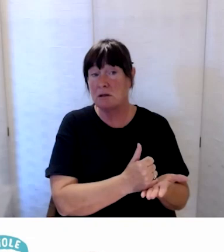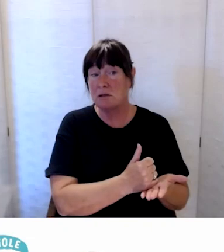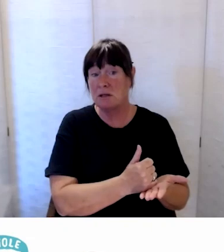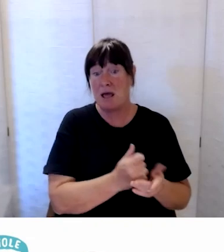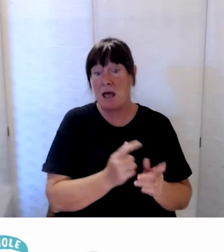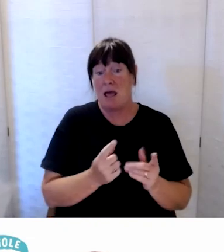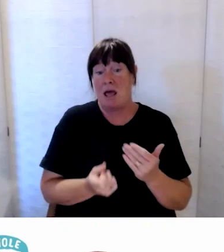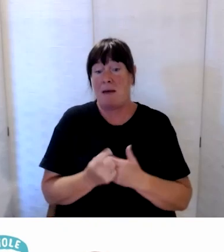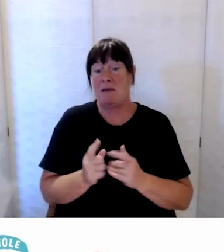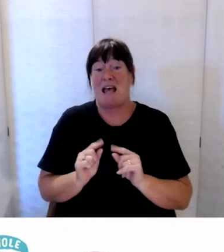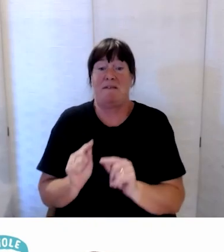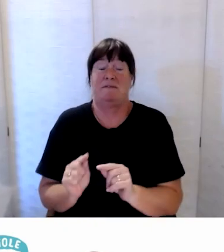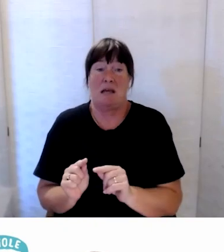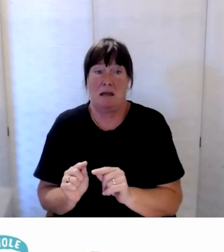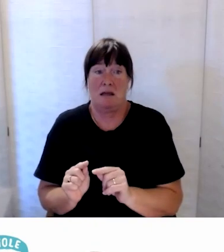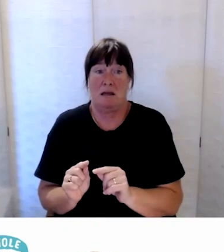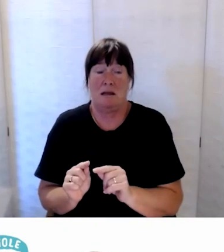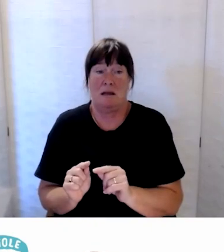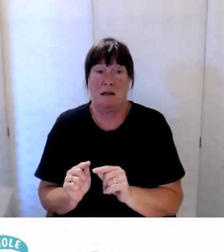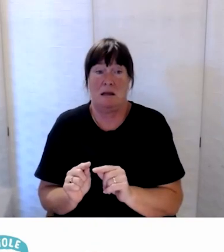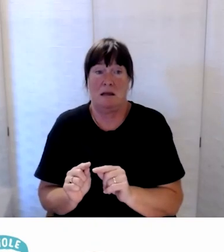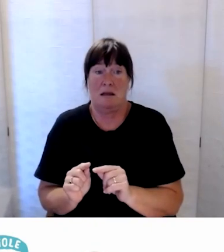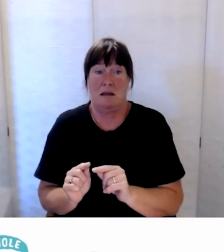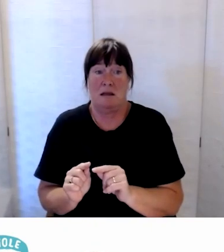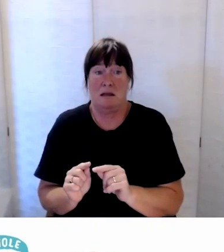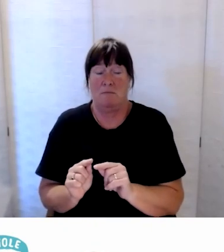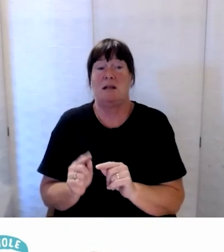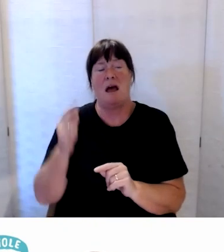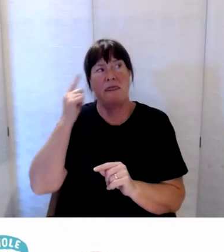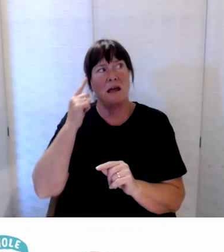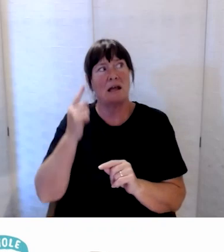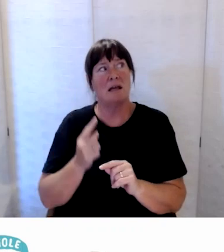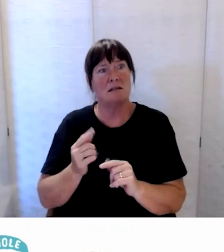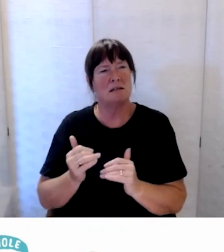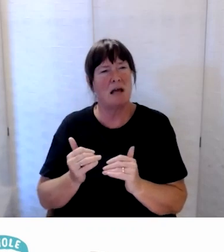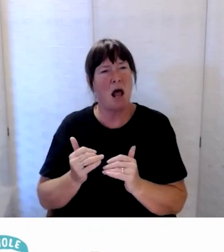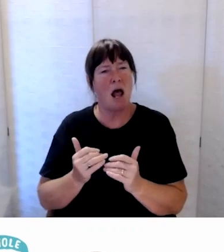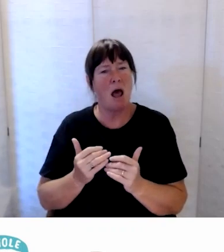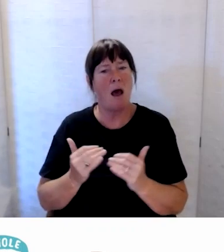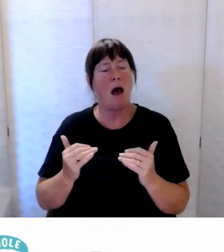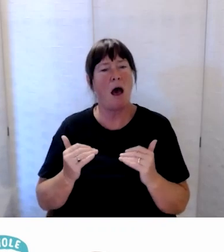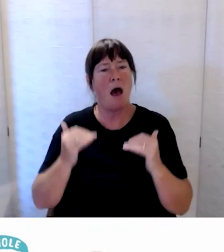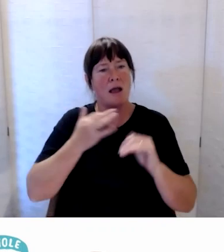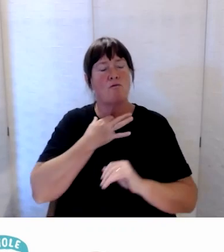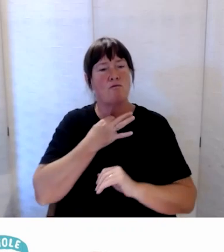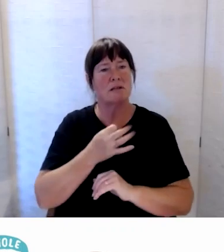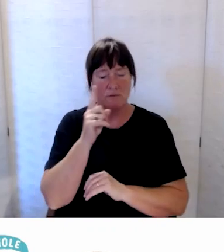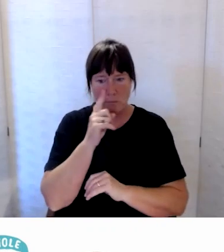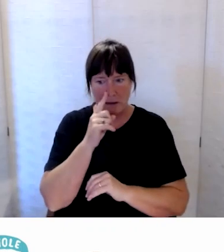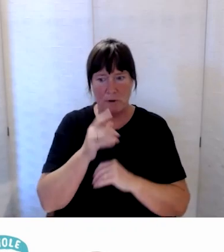But I think we put everyone at risk, many people at risk in fact, if we try to do the role